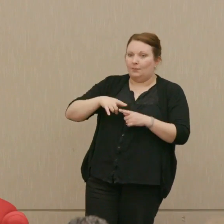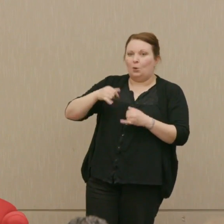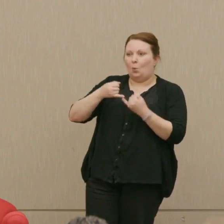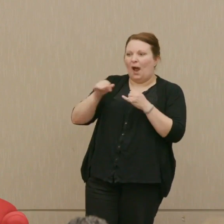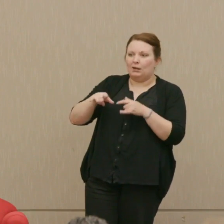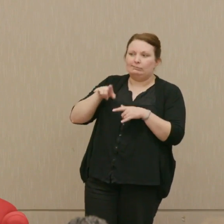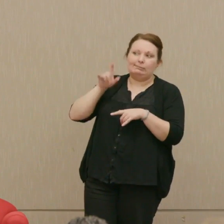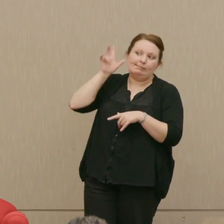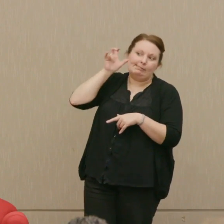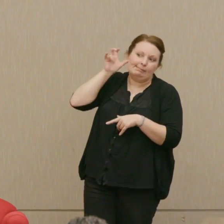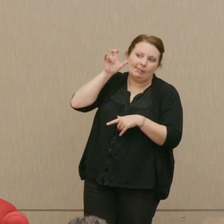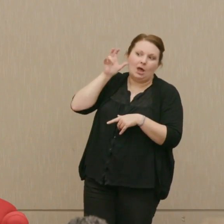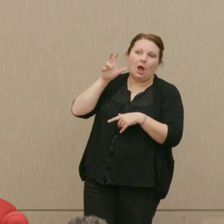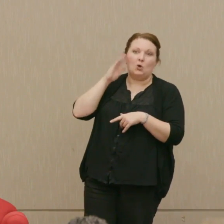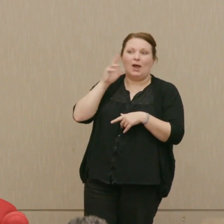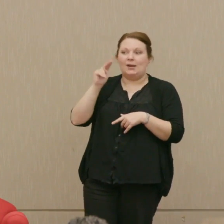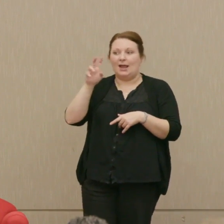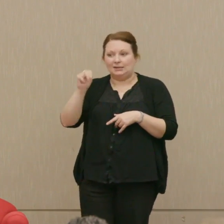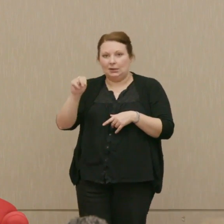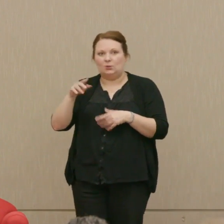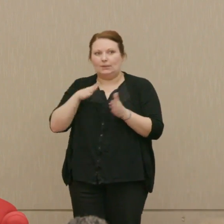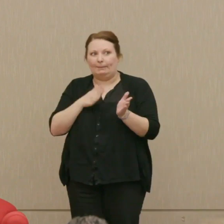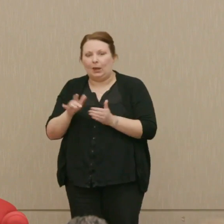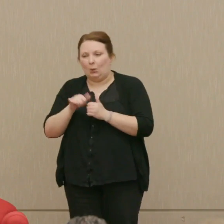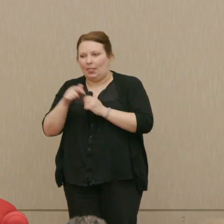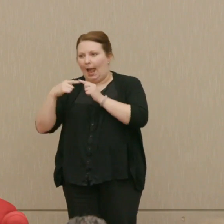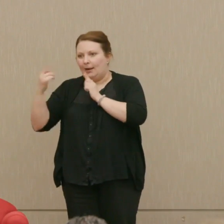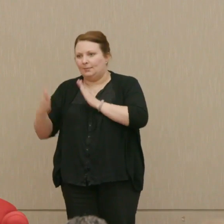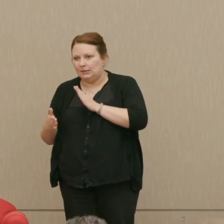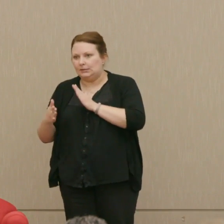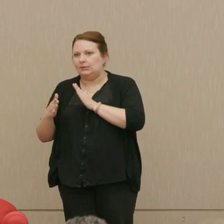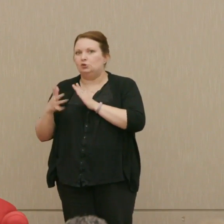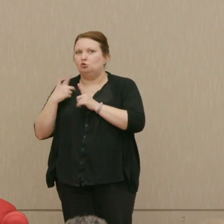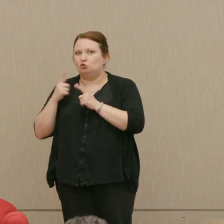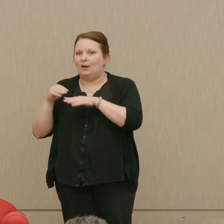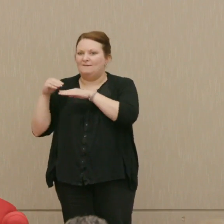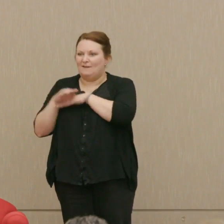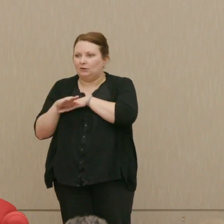that Nixon was conspiring with the Vietnamese to do that in order to affect the election.